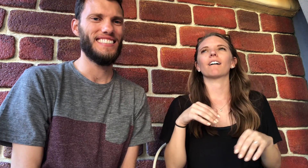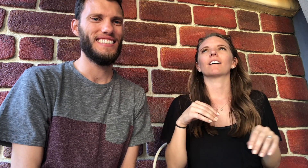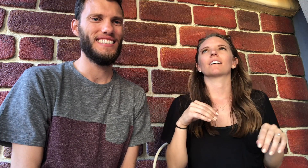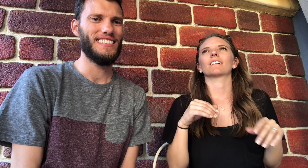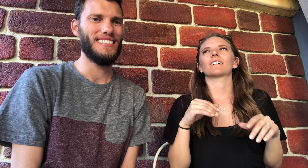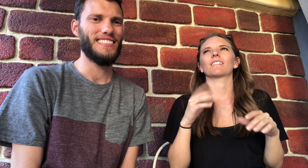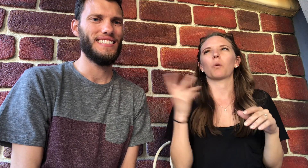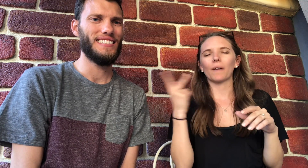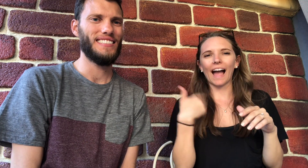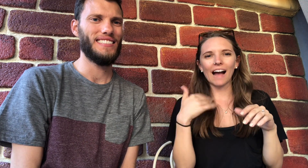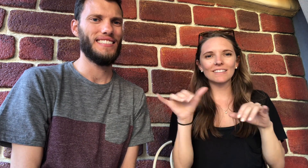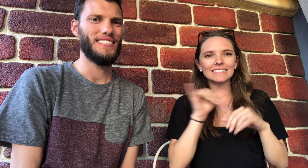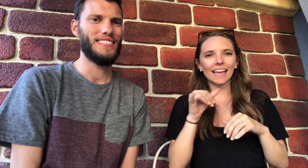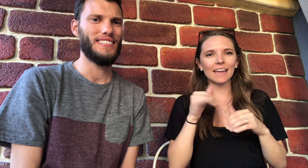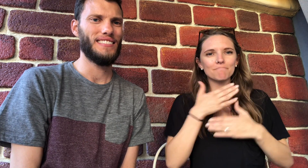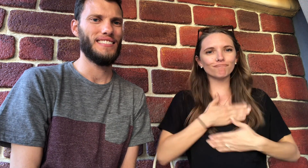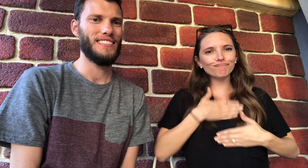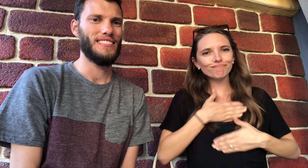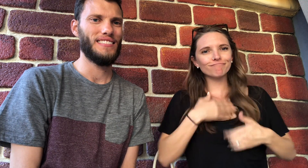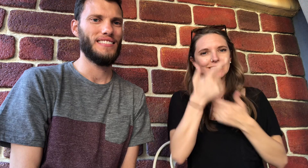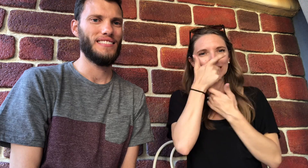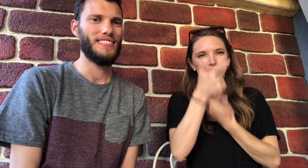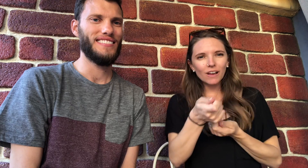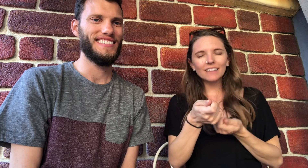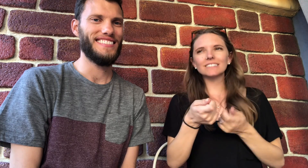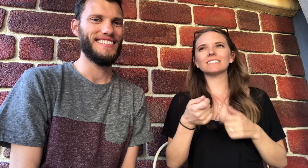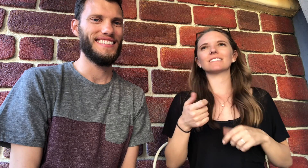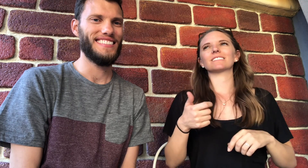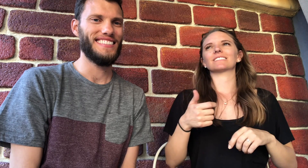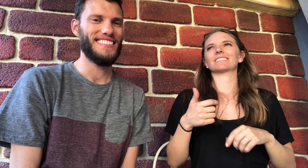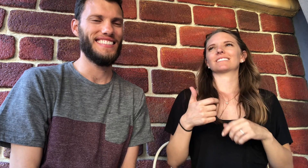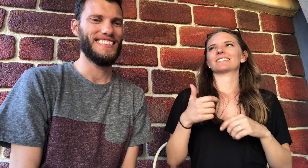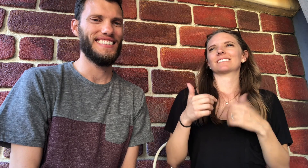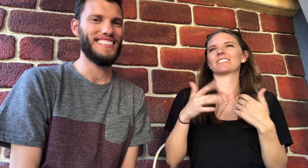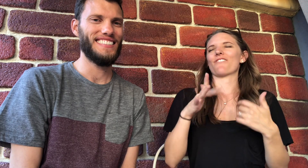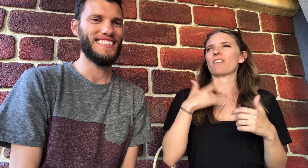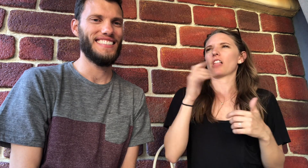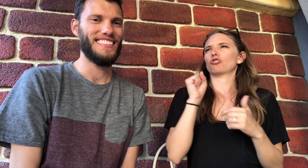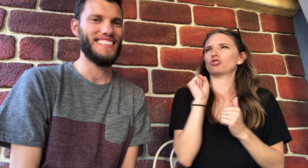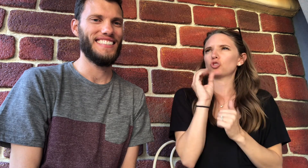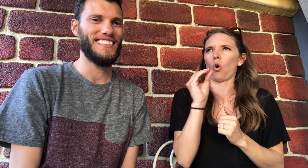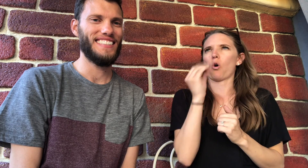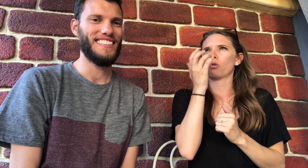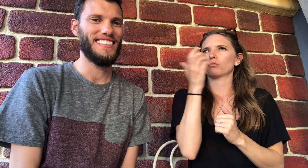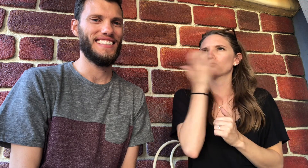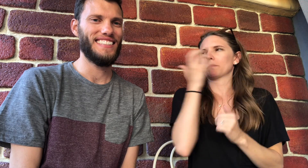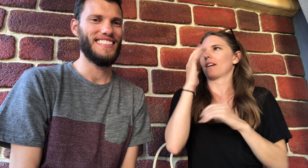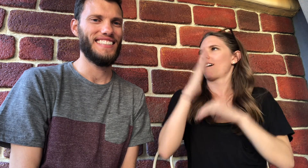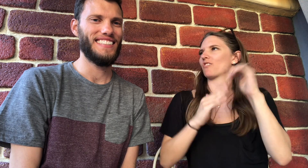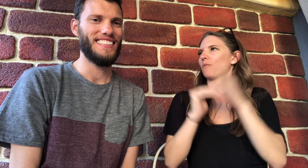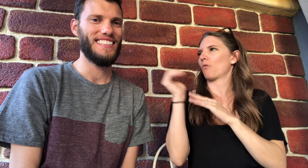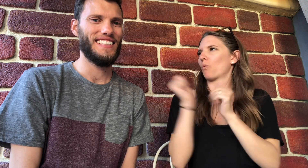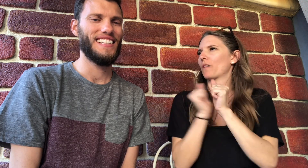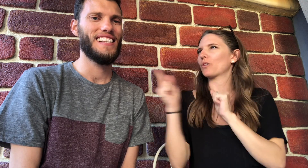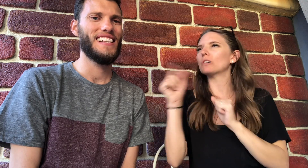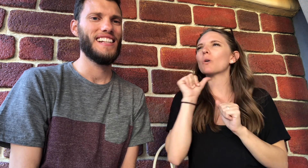You and I had the same interests. I just felt so comfortable with you.